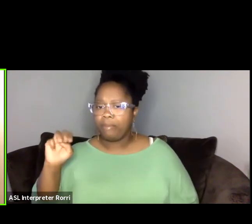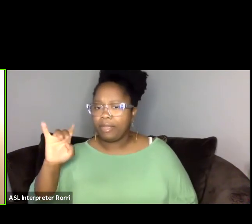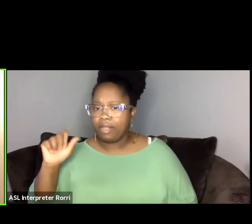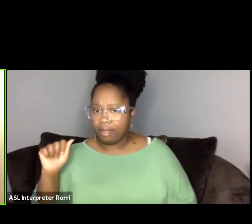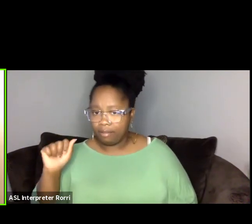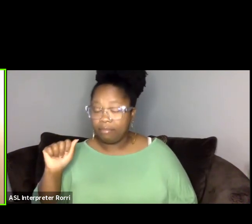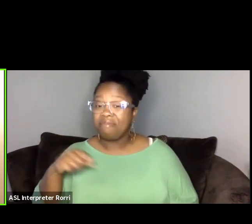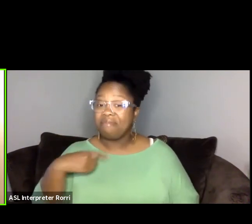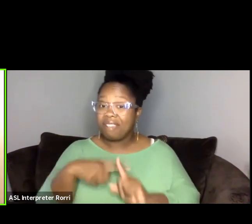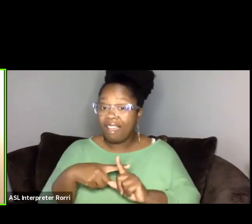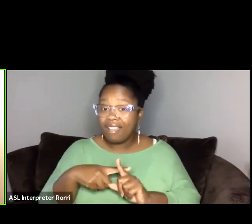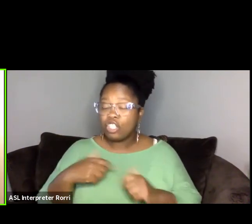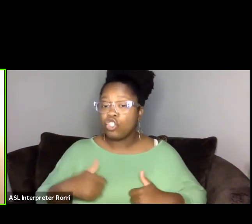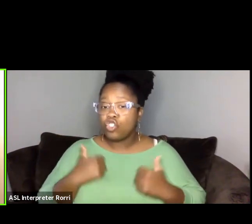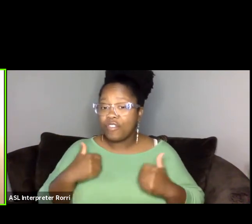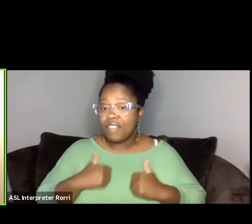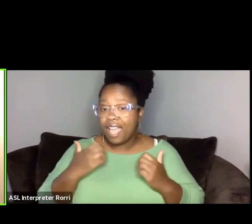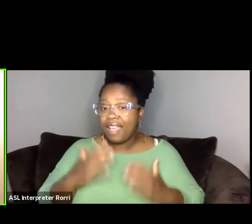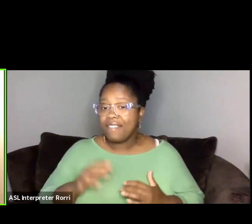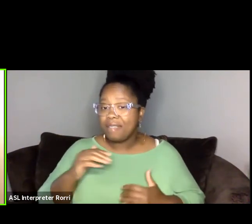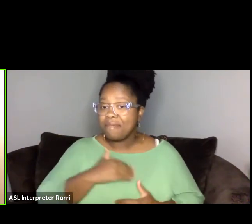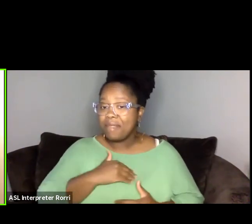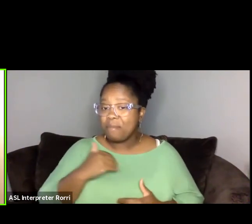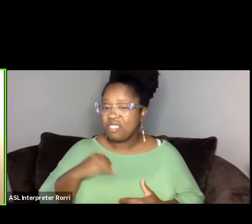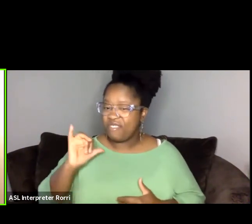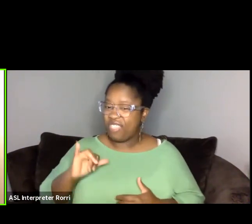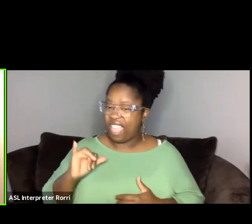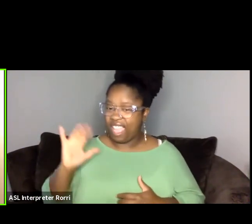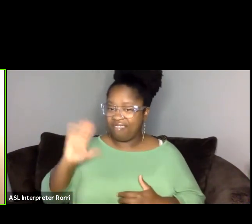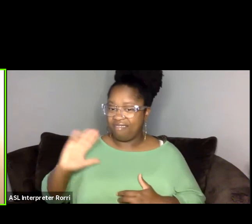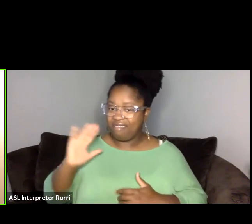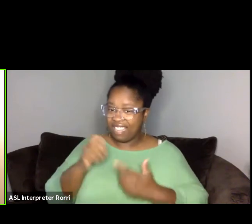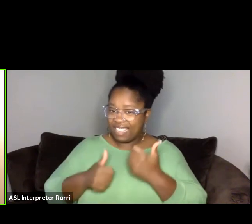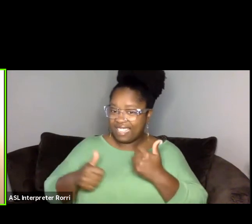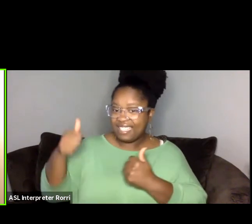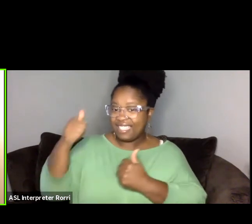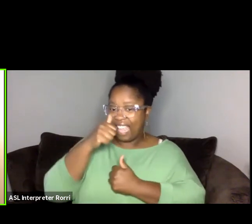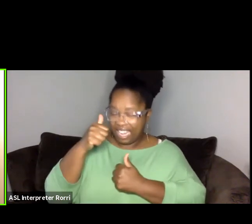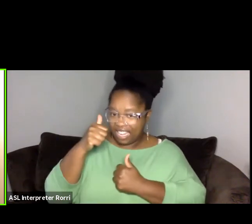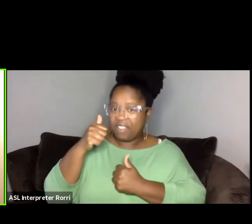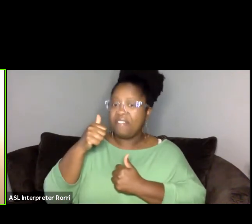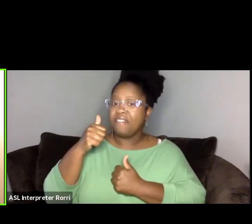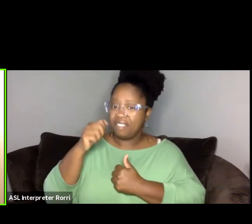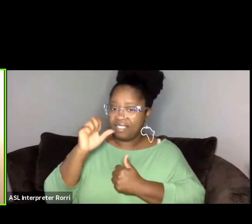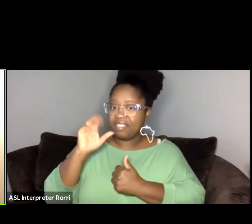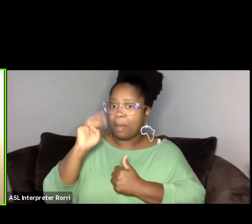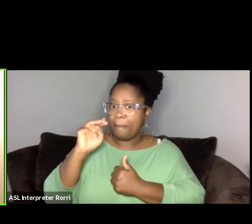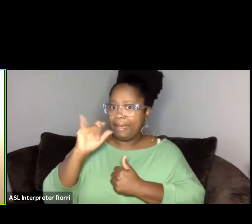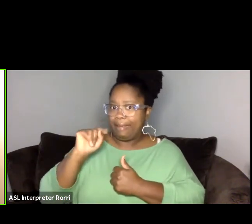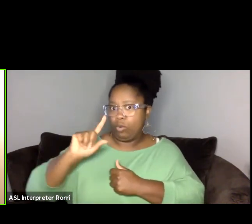of the executive committee that organized the summit that August Wilson held 20 years prior,